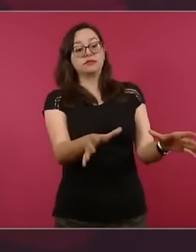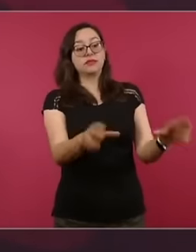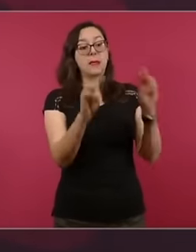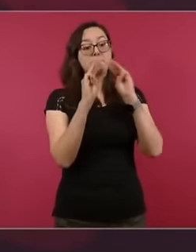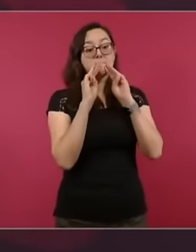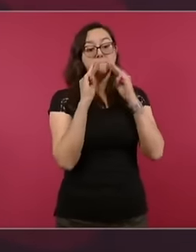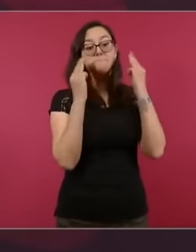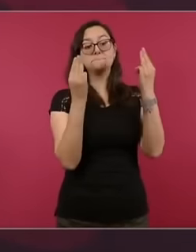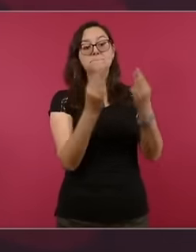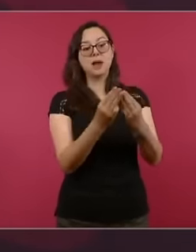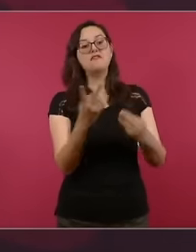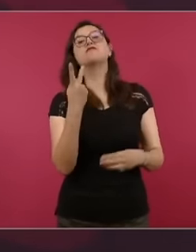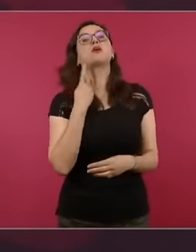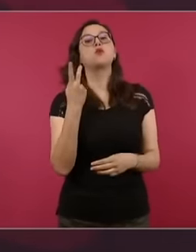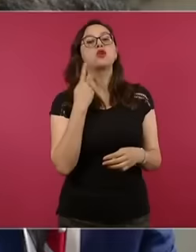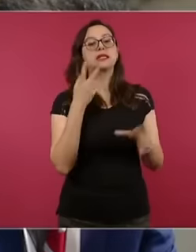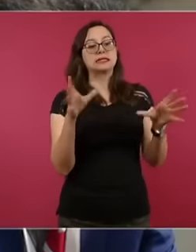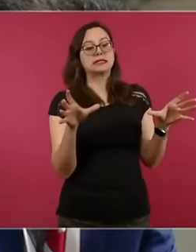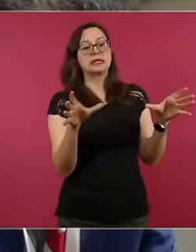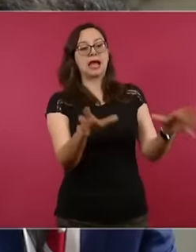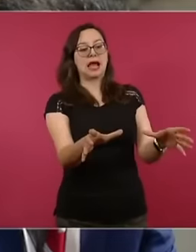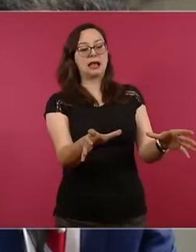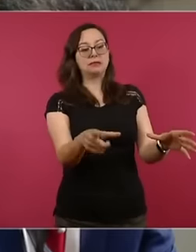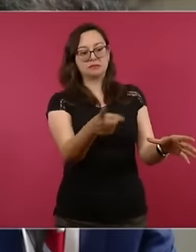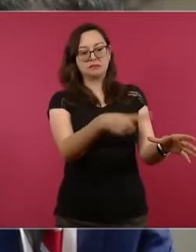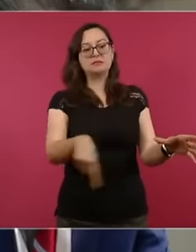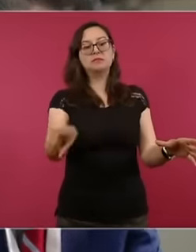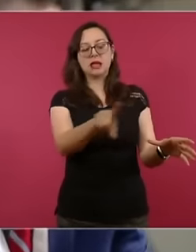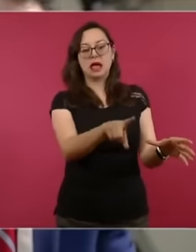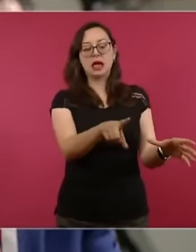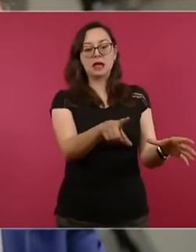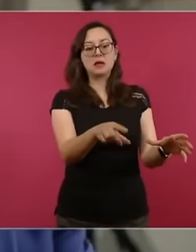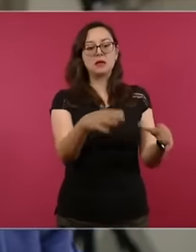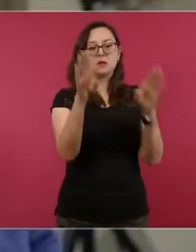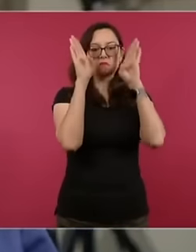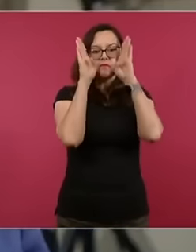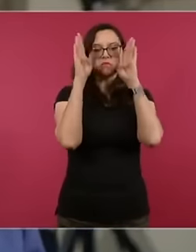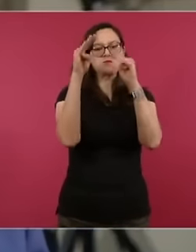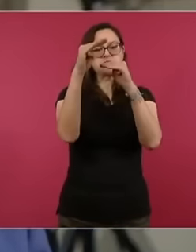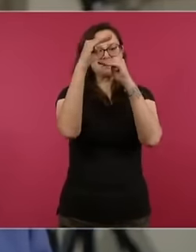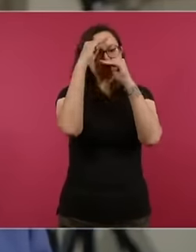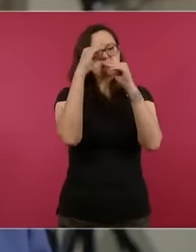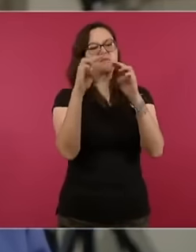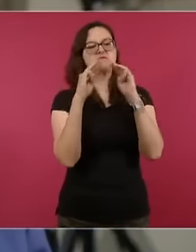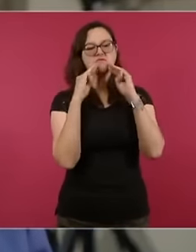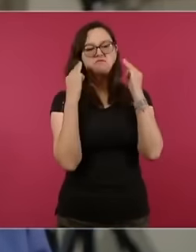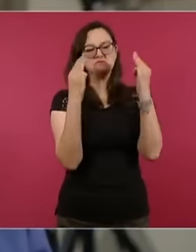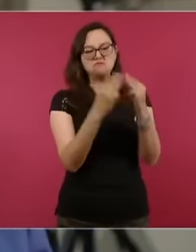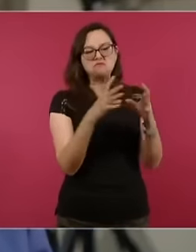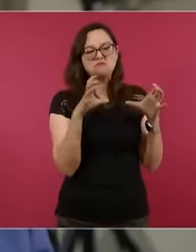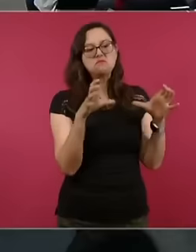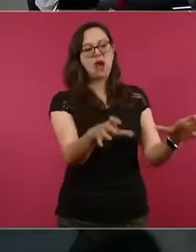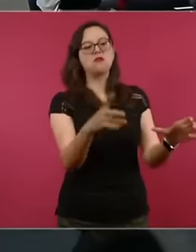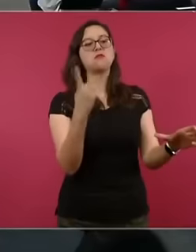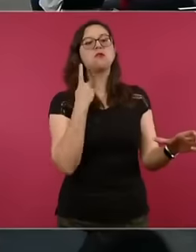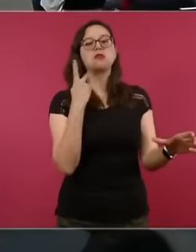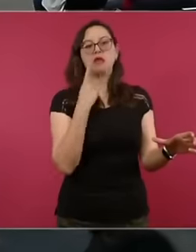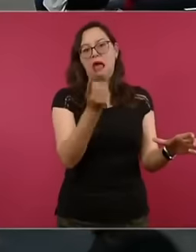the conservatives, there are some